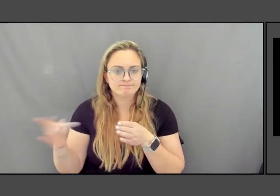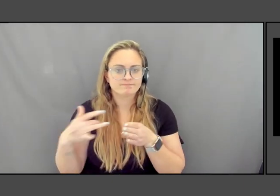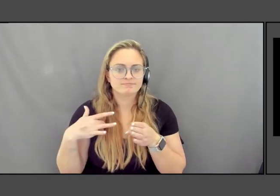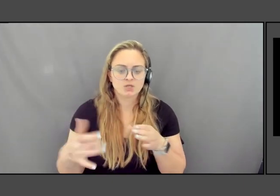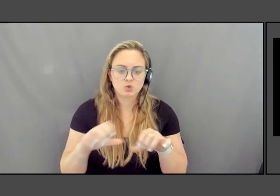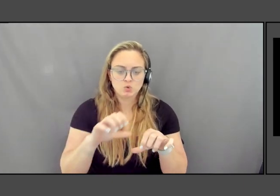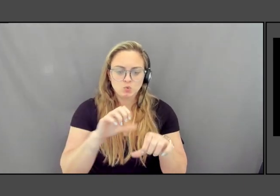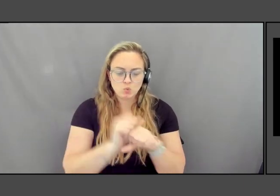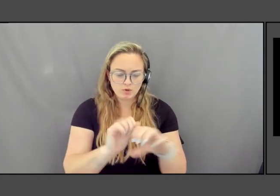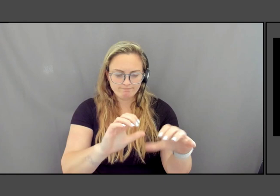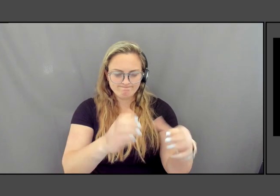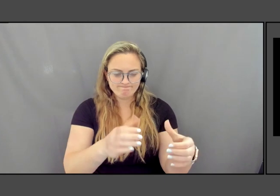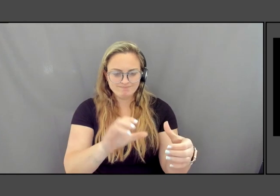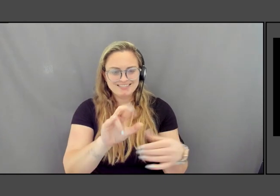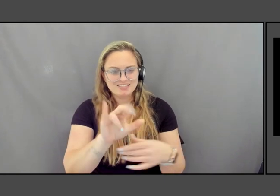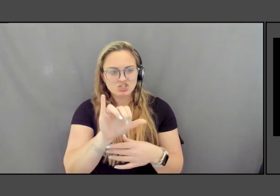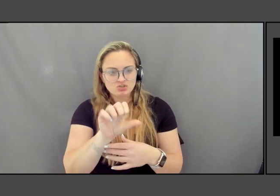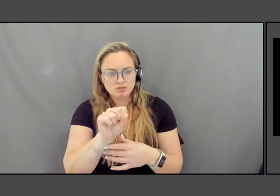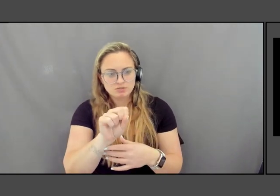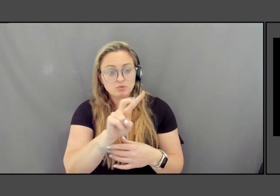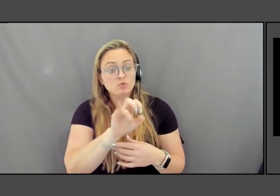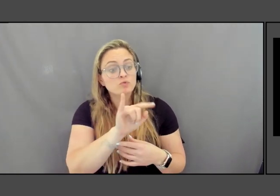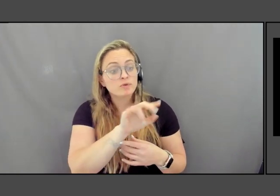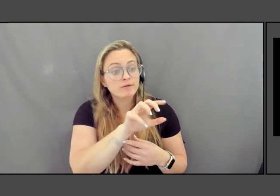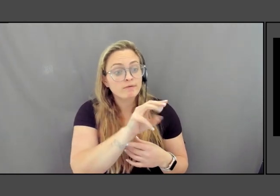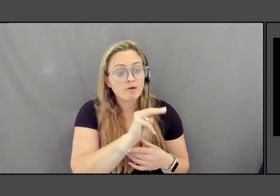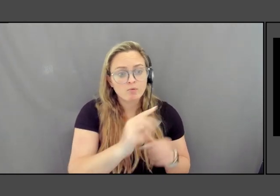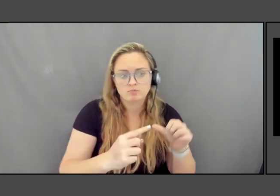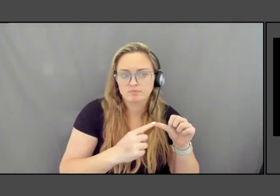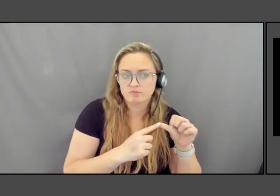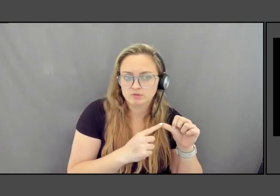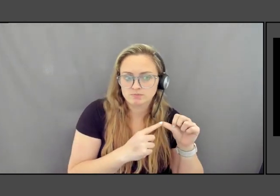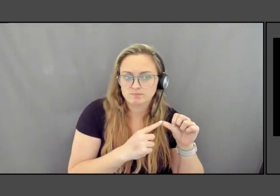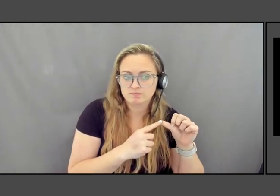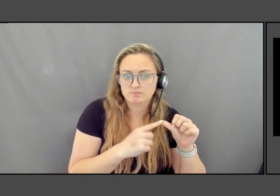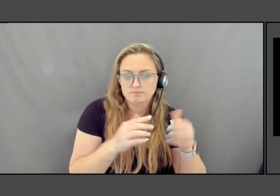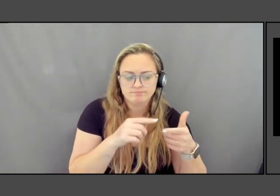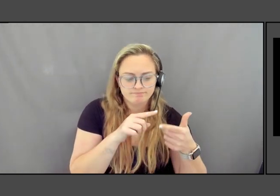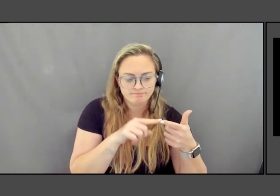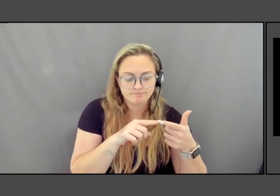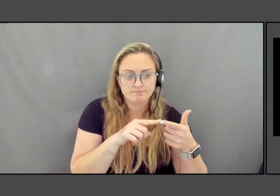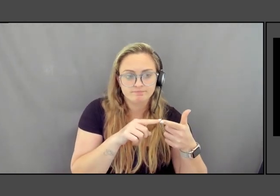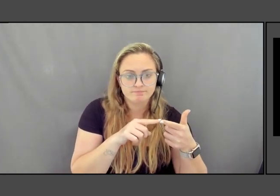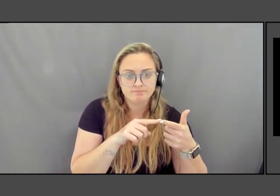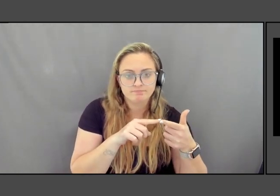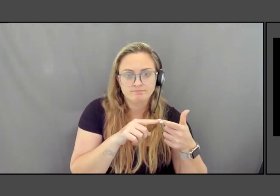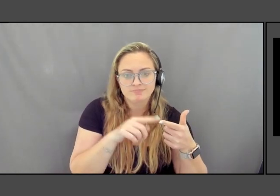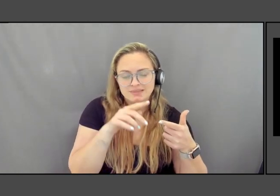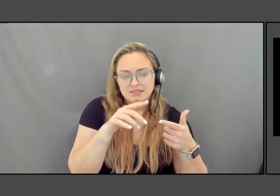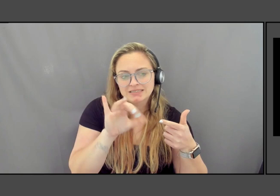So Vietnam was, in a way, the first the next one in the series was civil rights, then the women's table,